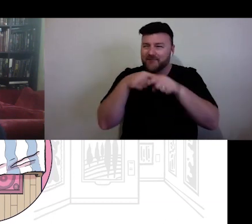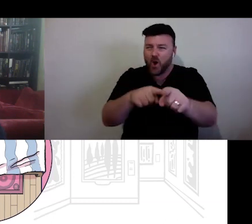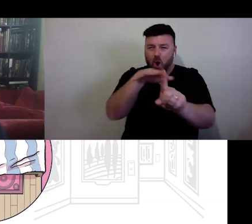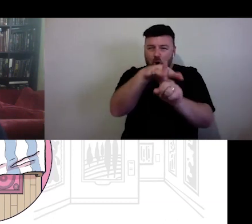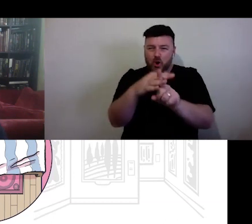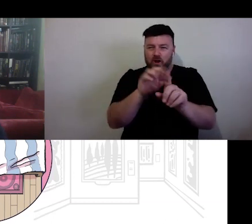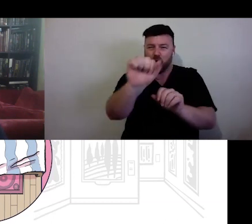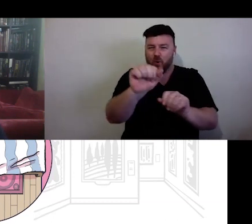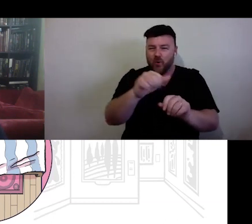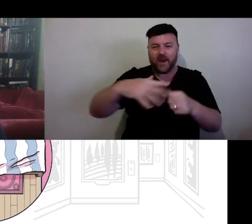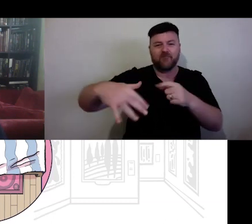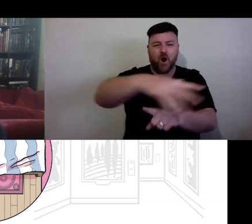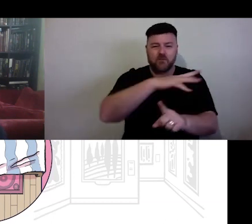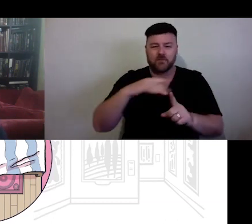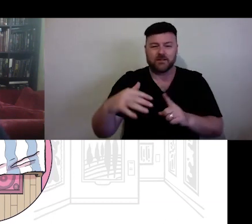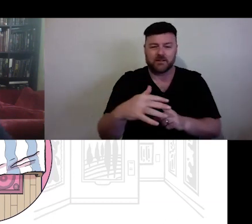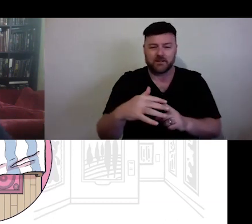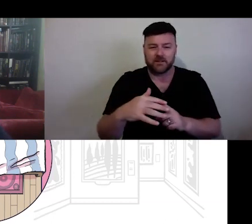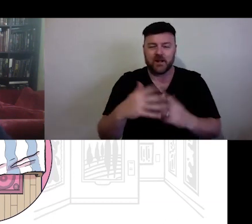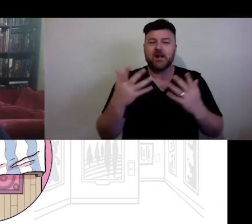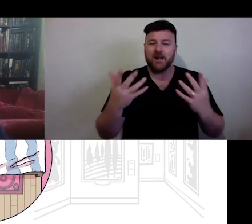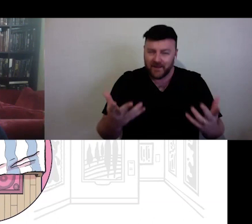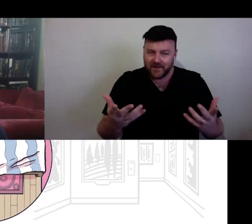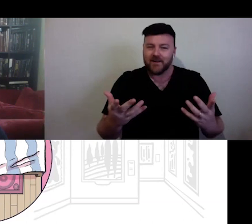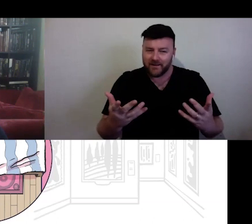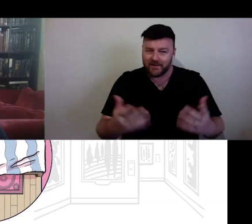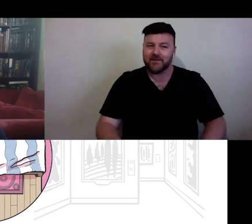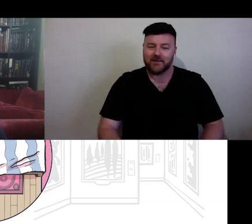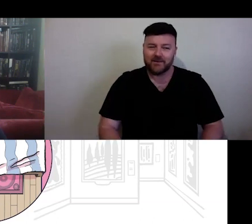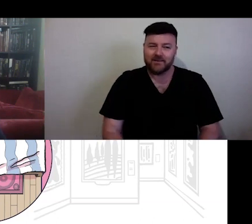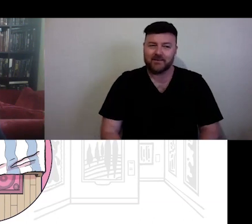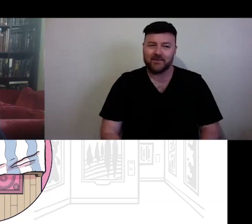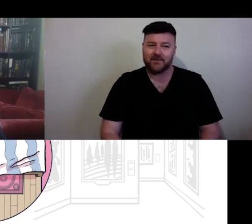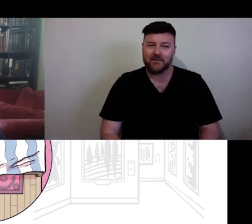requires us to increasingly recognise that regardless of where